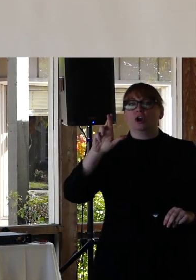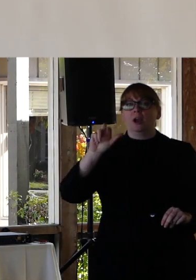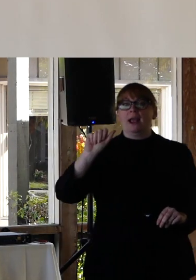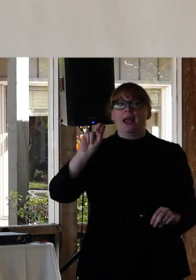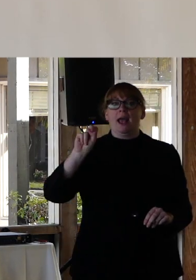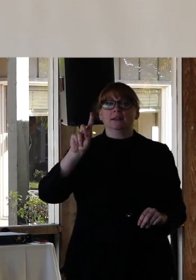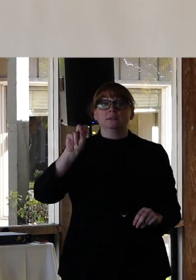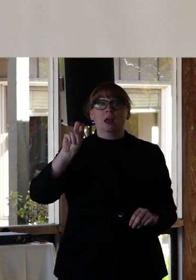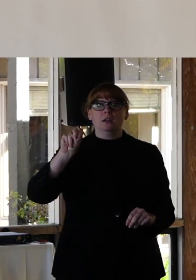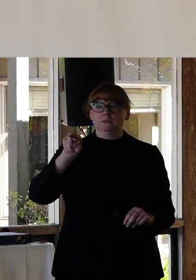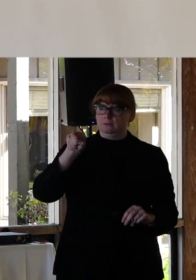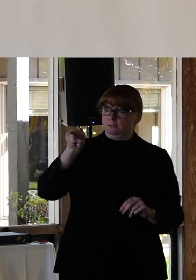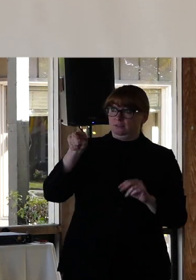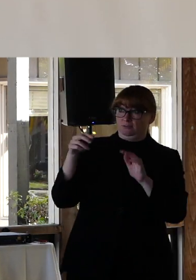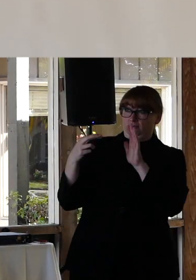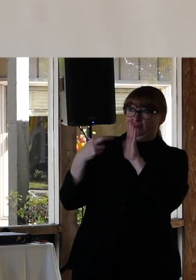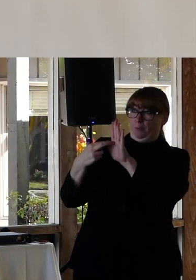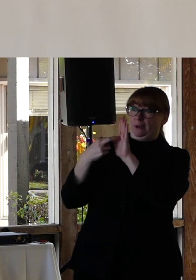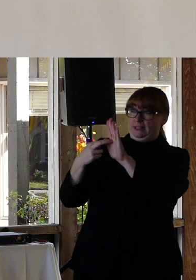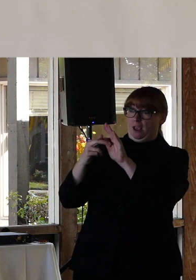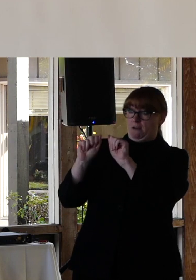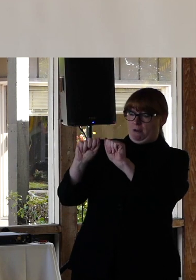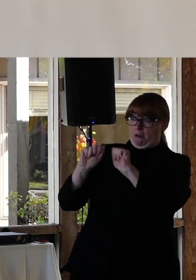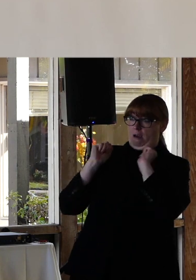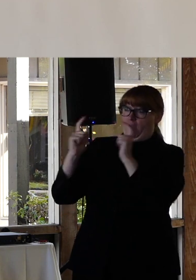representative of many of those of us who are on the spectrum but they